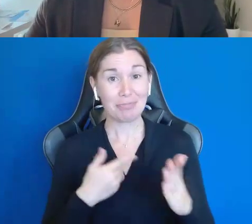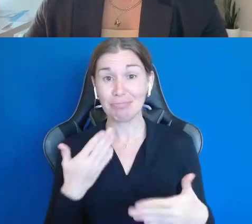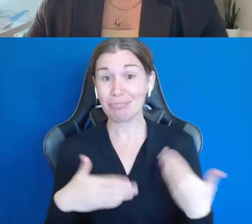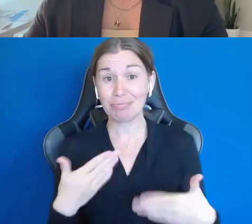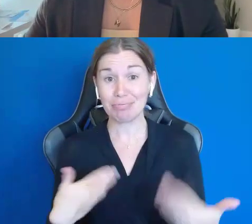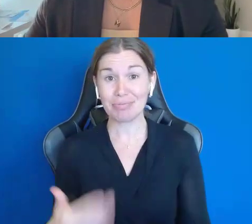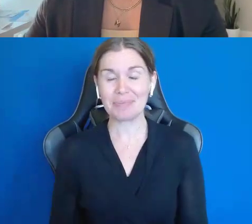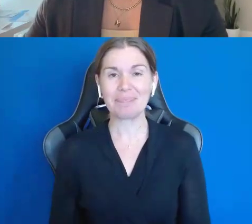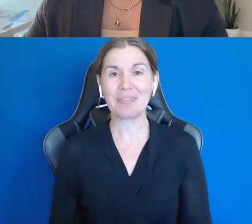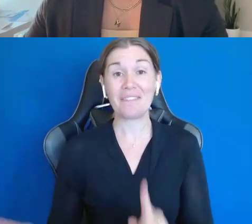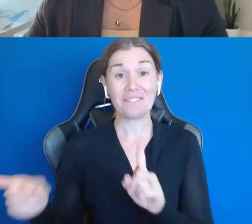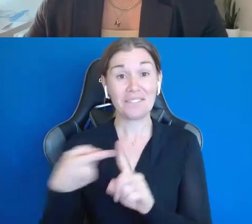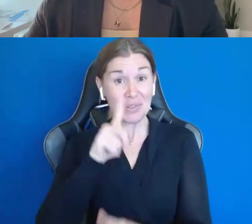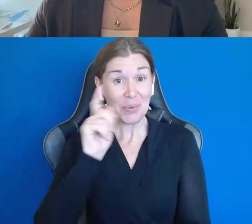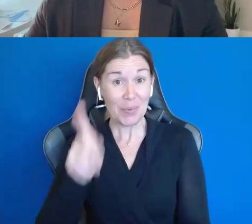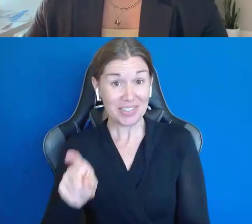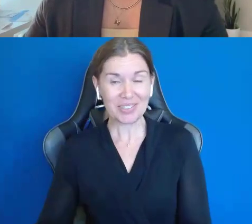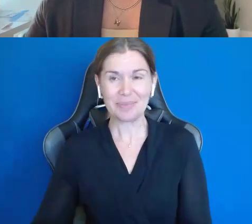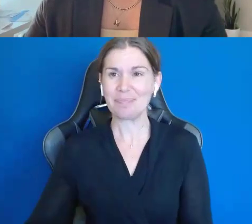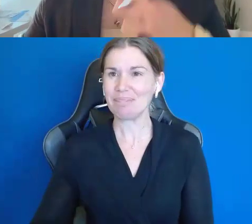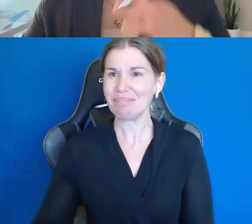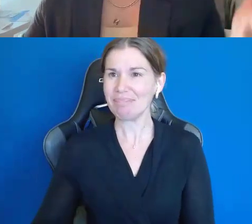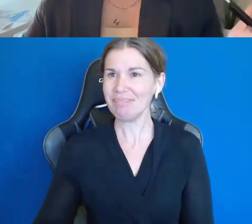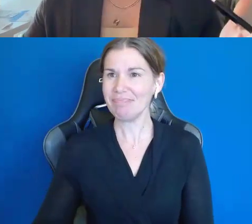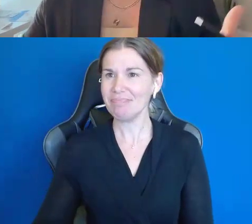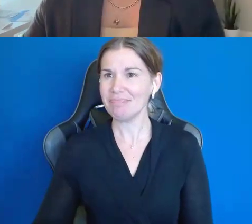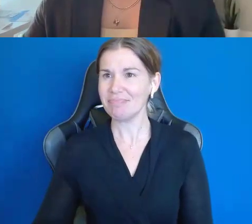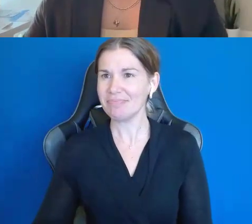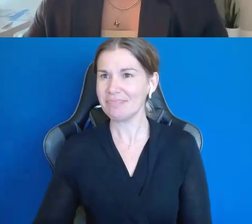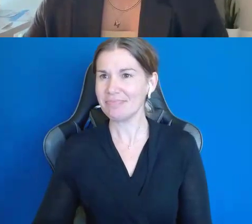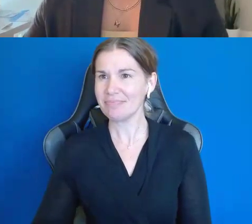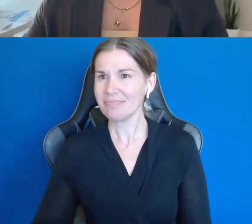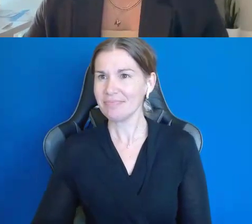The first question that I have for all of you is to just tell